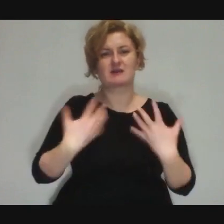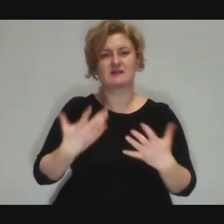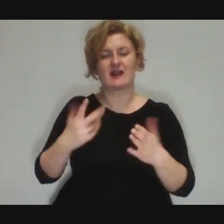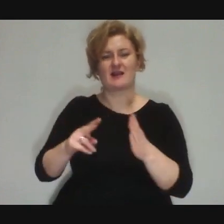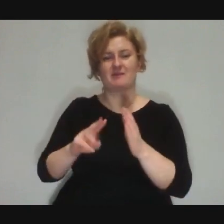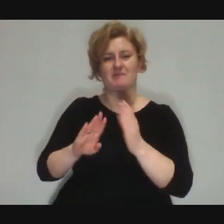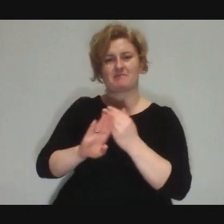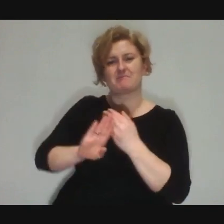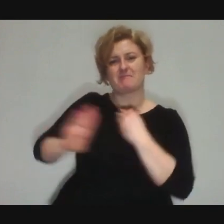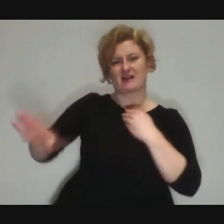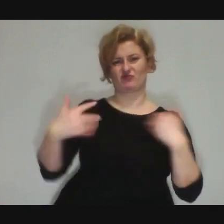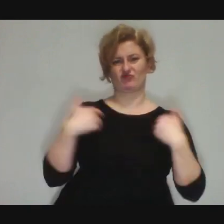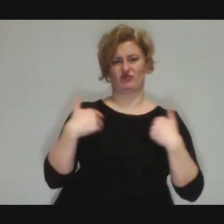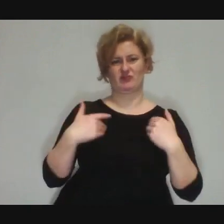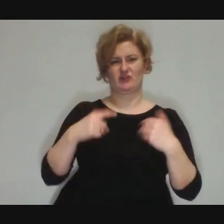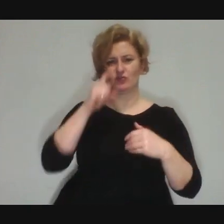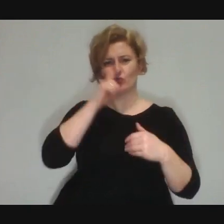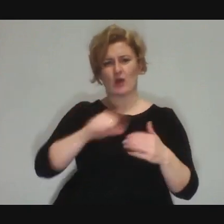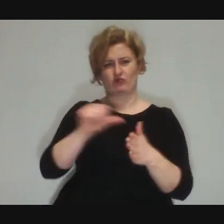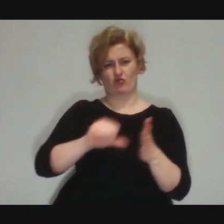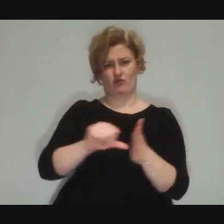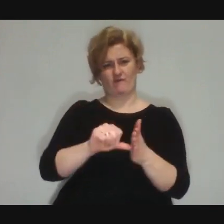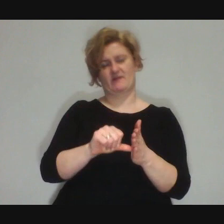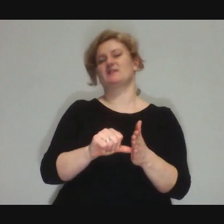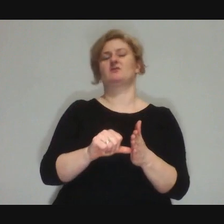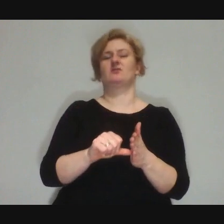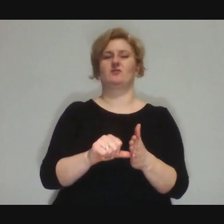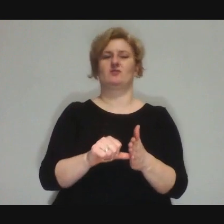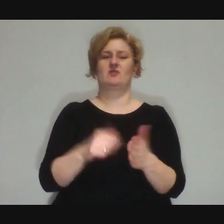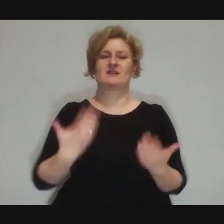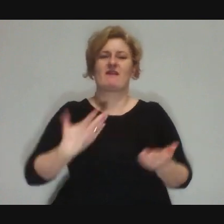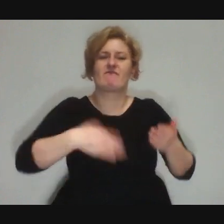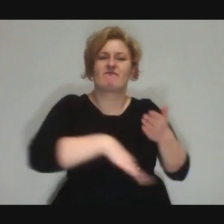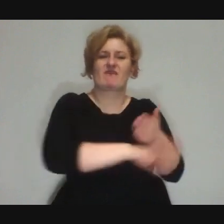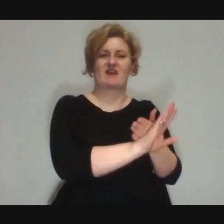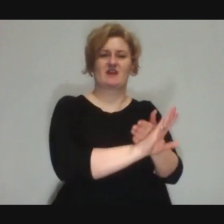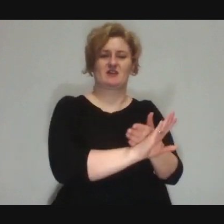To try something new, to find in it a chance to earn money.